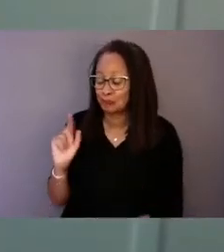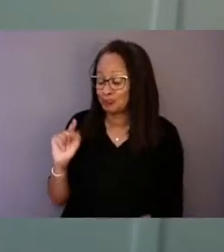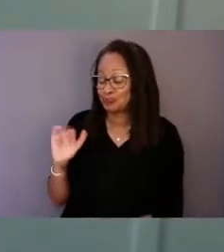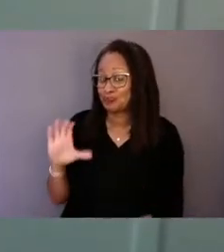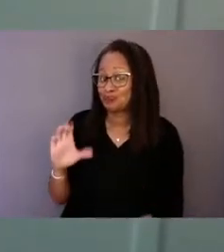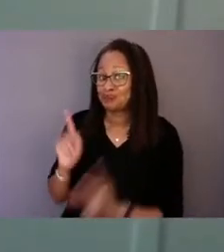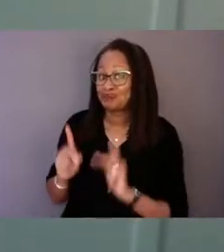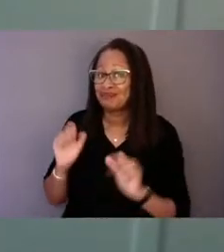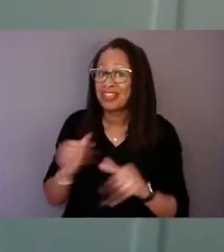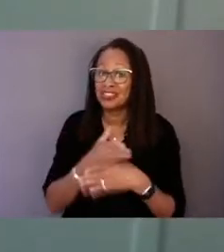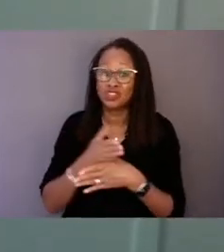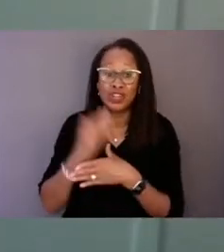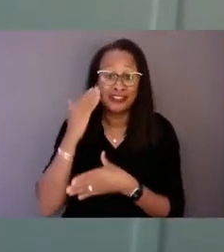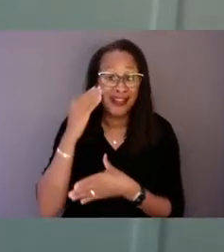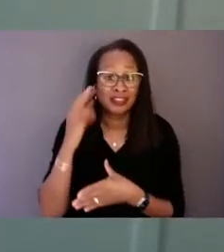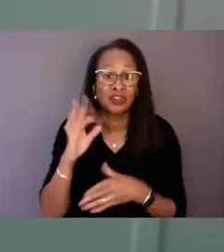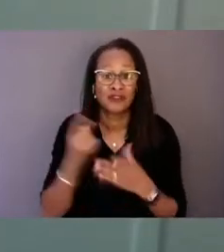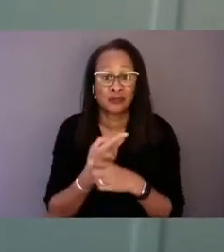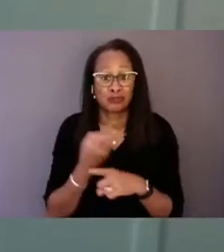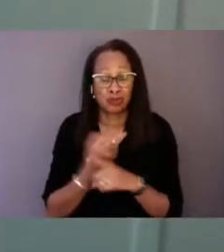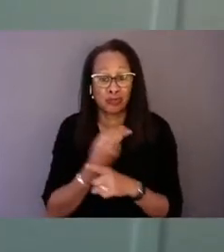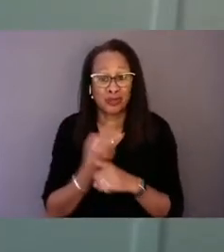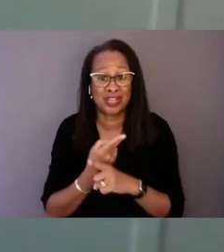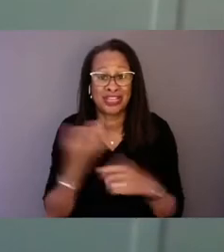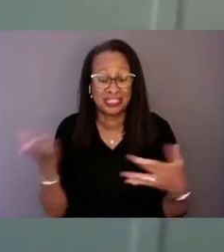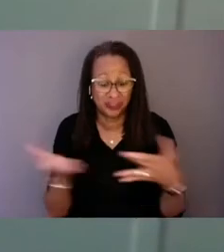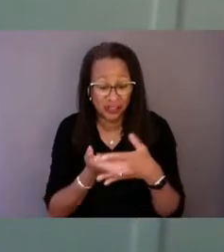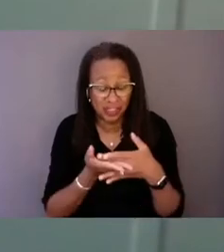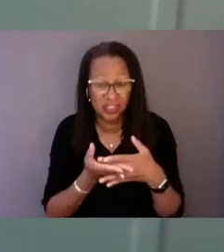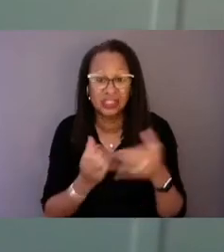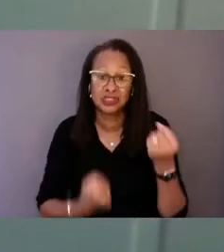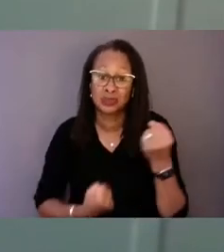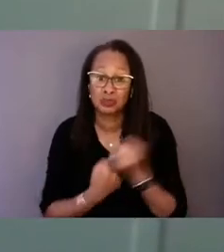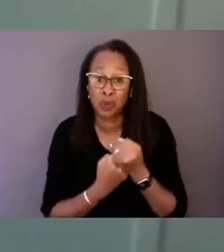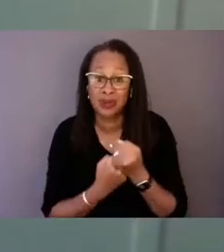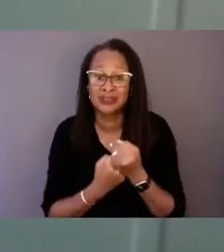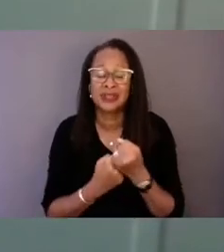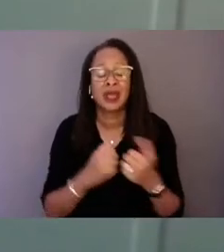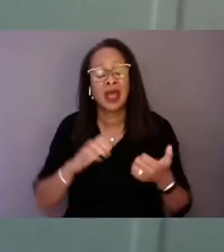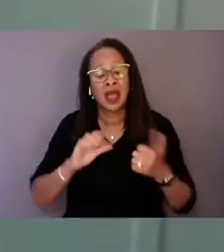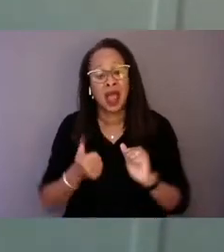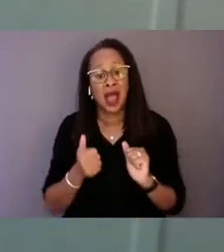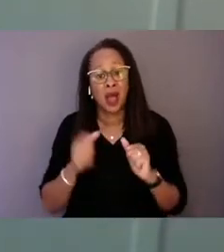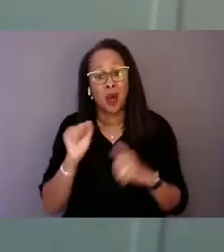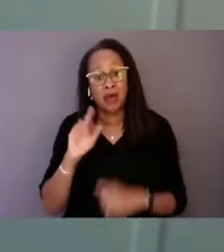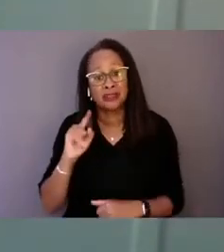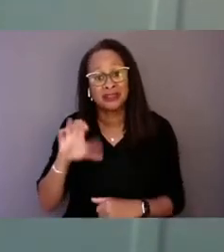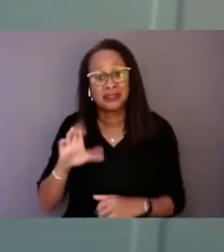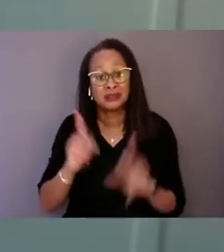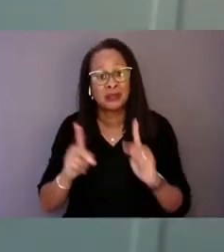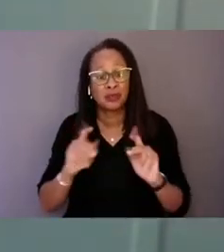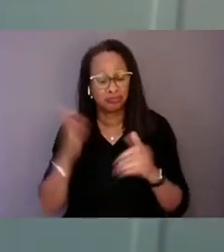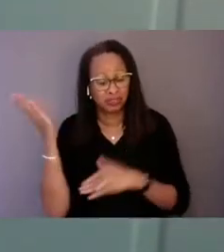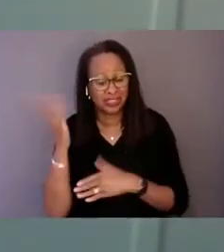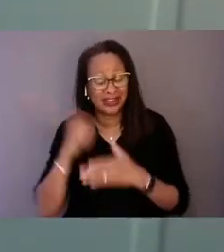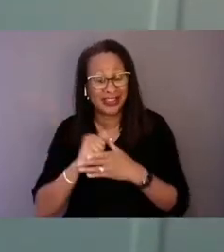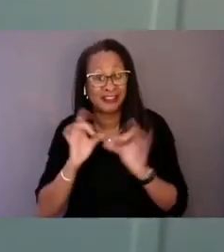of appropriate interventions and supports, how autistic people present in crisis, how they communicate,